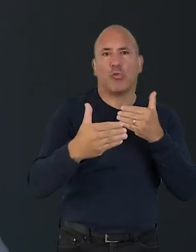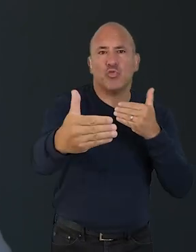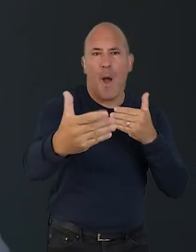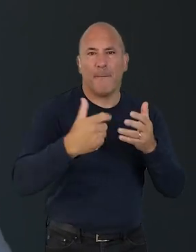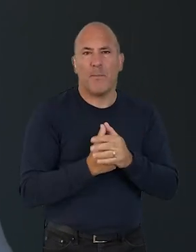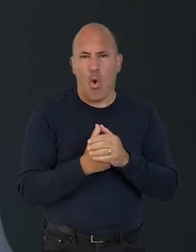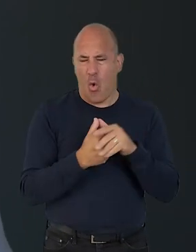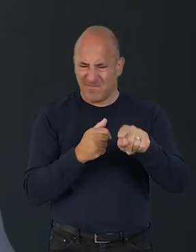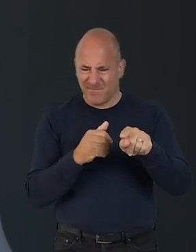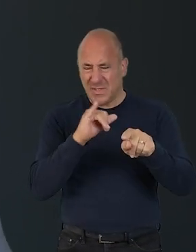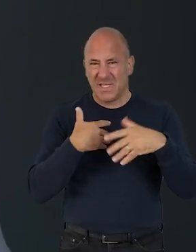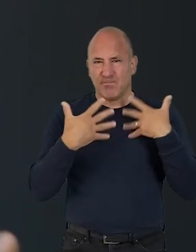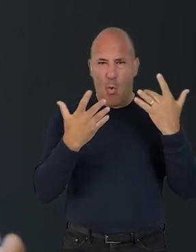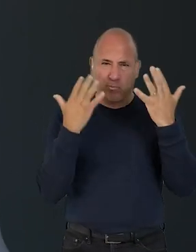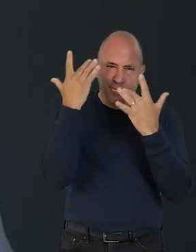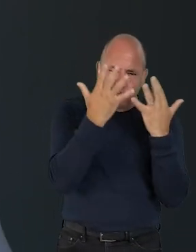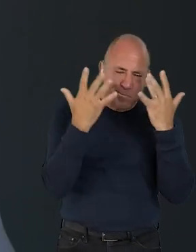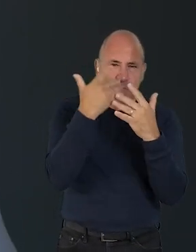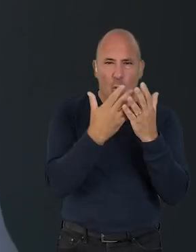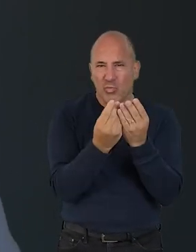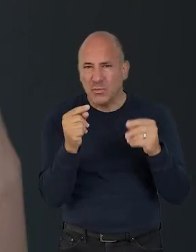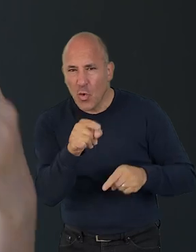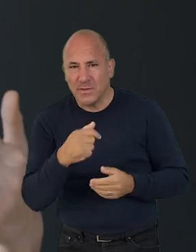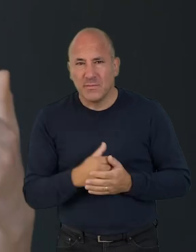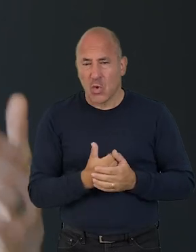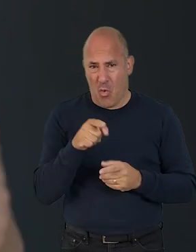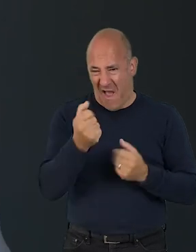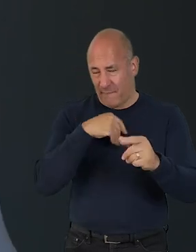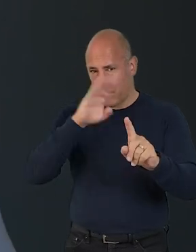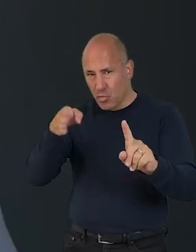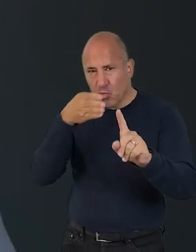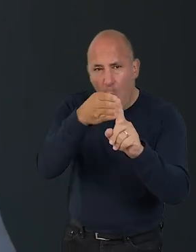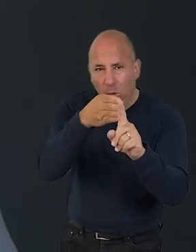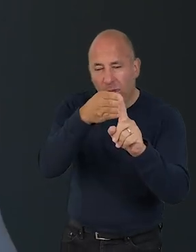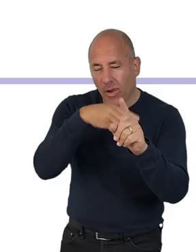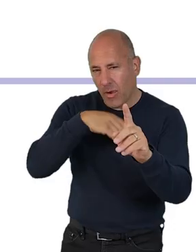What requires more thought, time or resources? Is there a goal or end point you are working to?